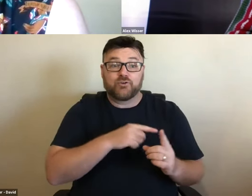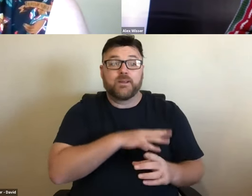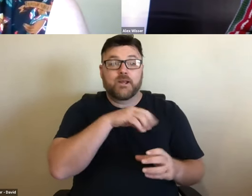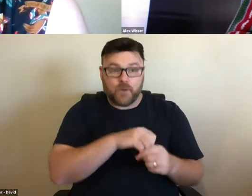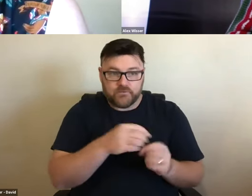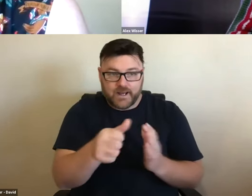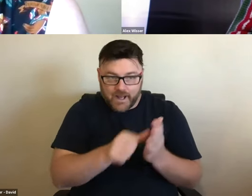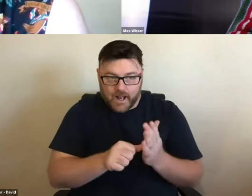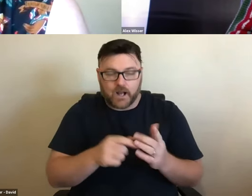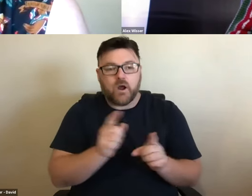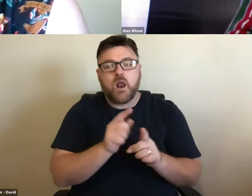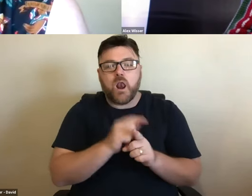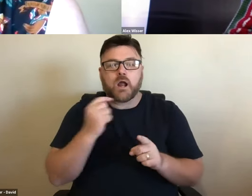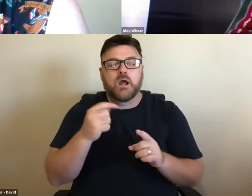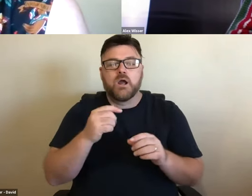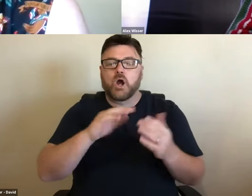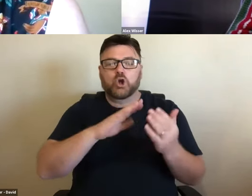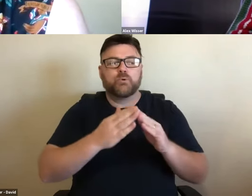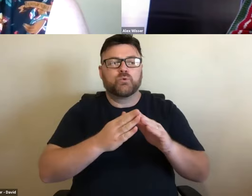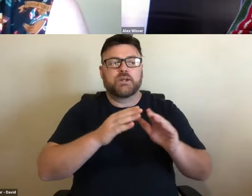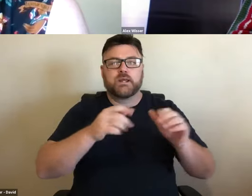producing a community wall hanging by learning to weave with all